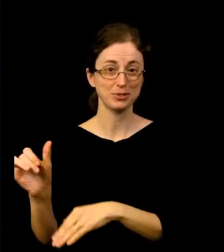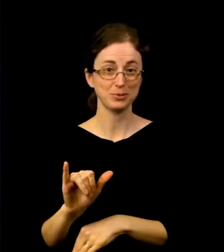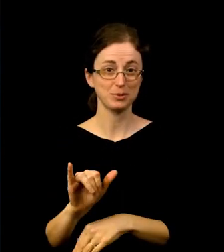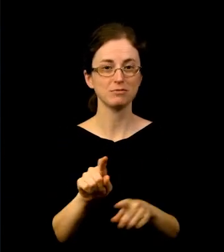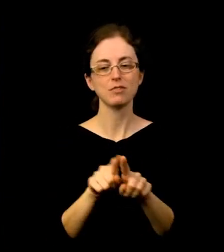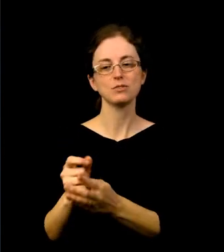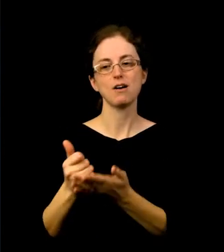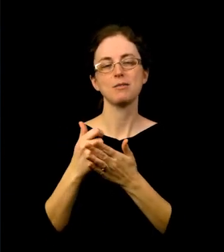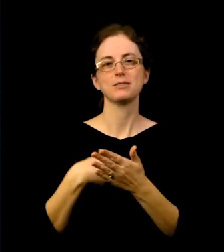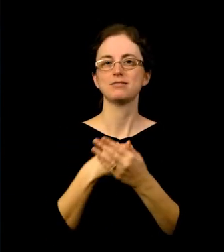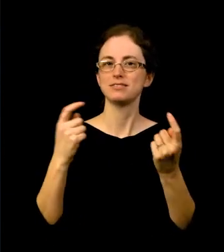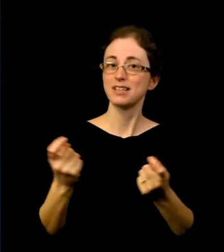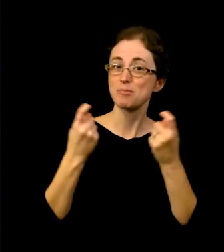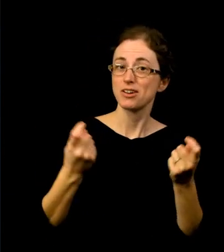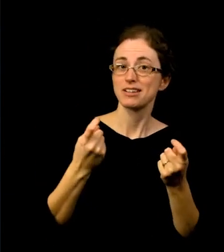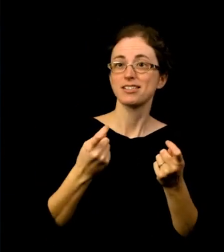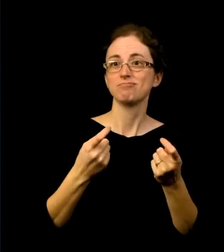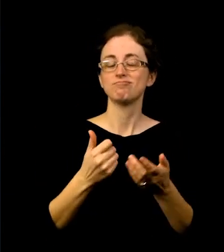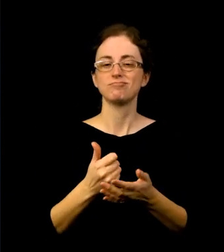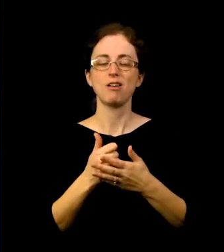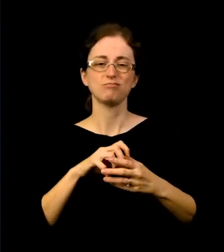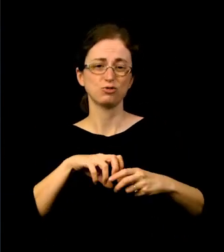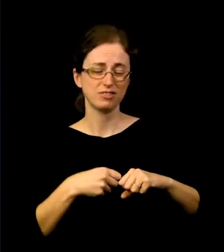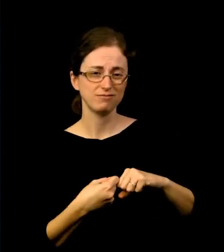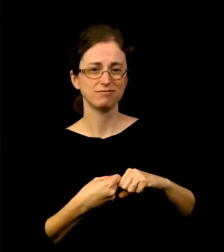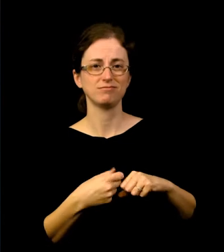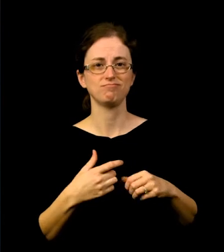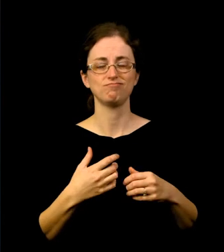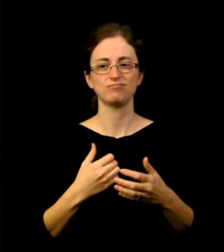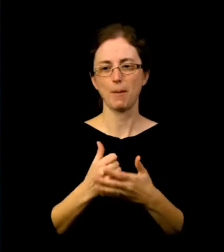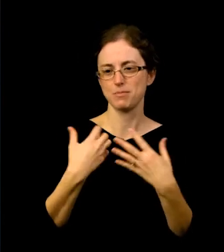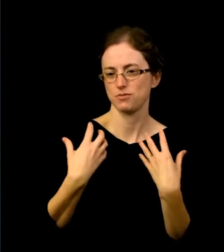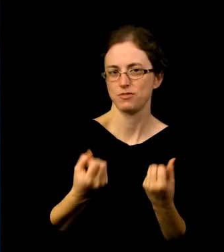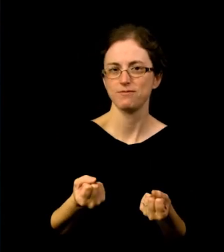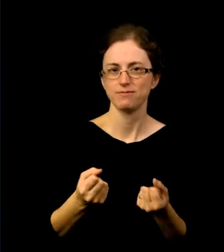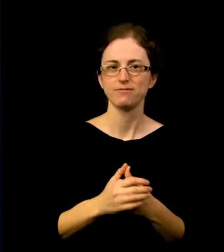In my ten months in this role, it's been really inspiring to see our arts institutions ensuring